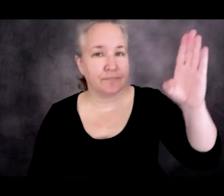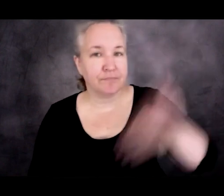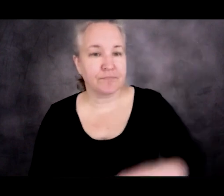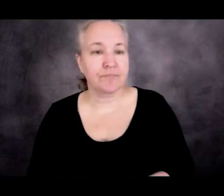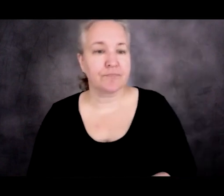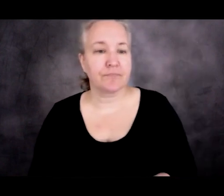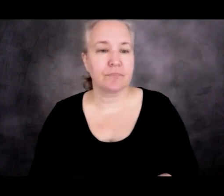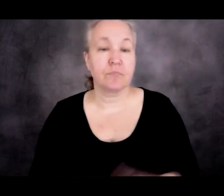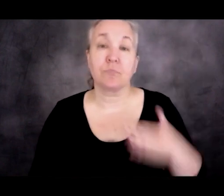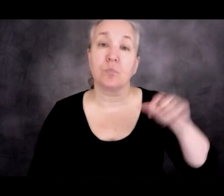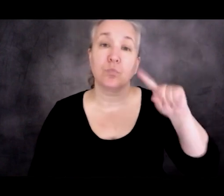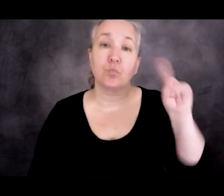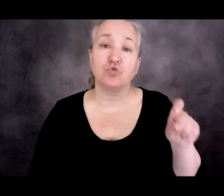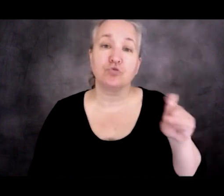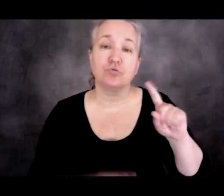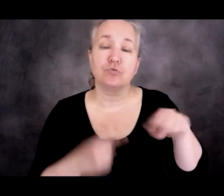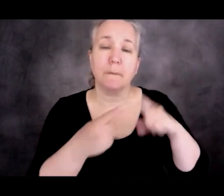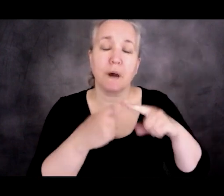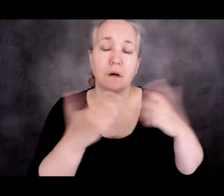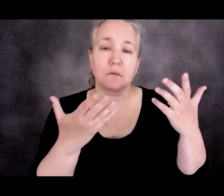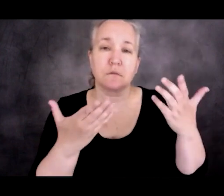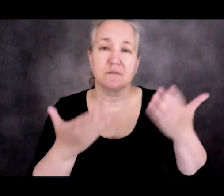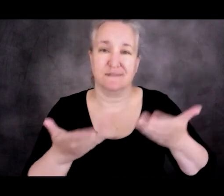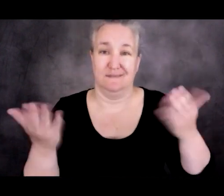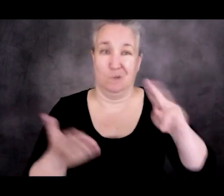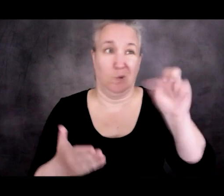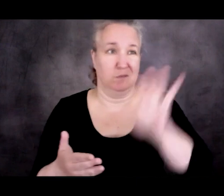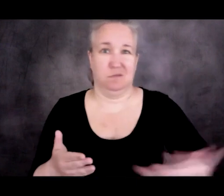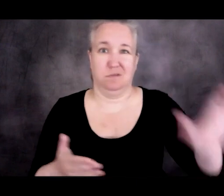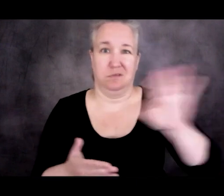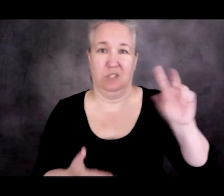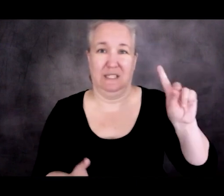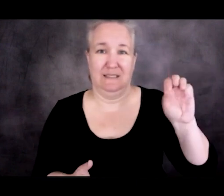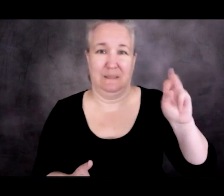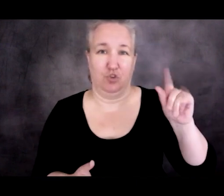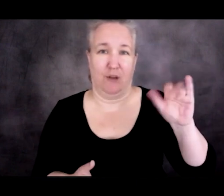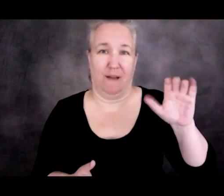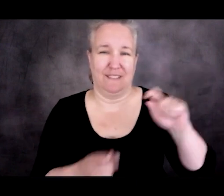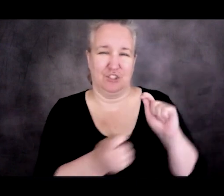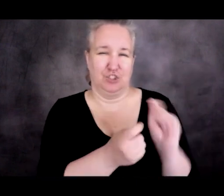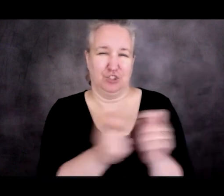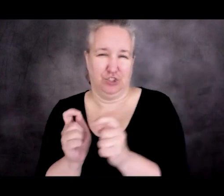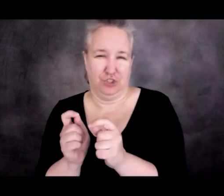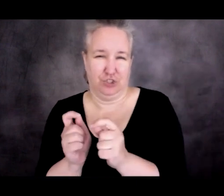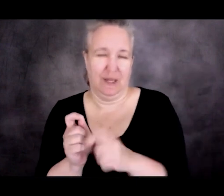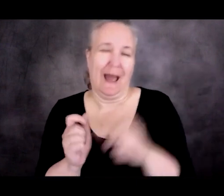I had a question about the changing demographics in the US and how you foresee some of the policymakers revising